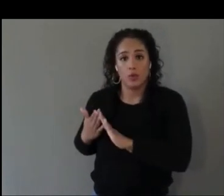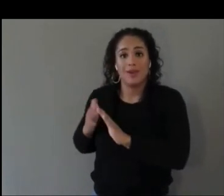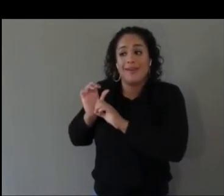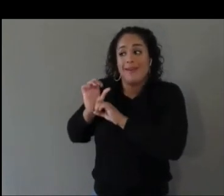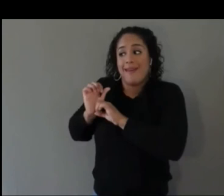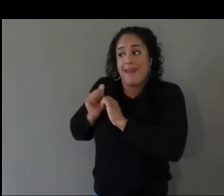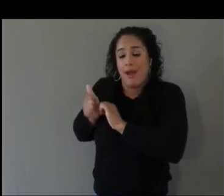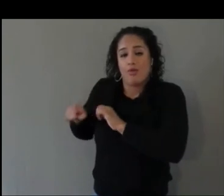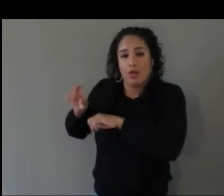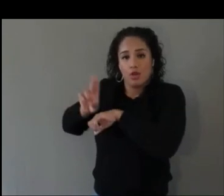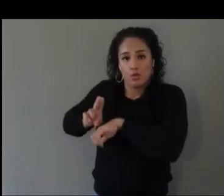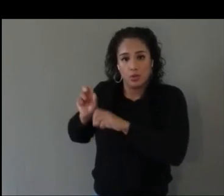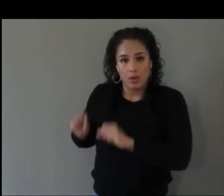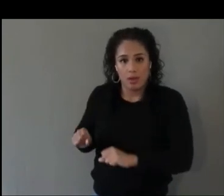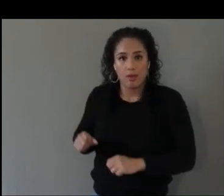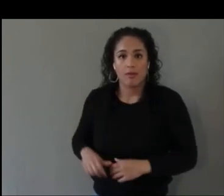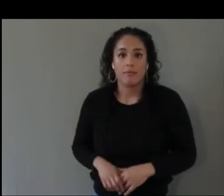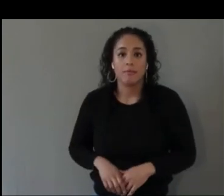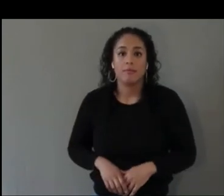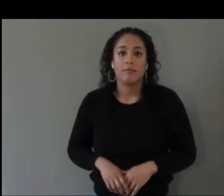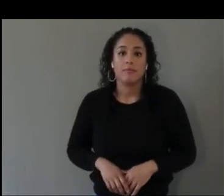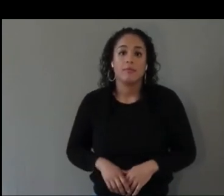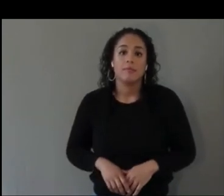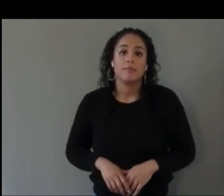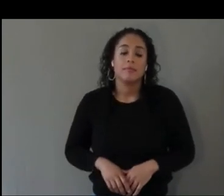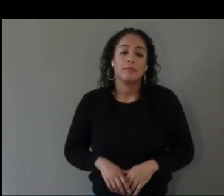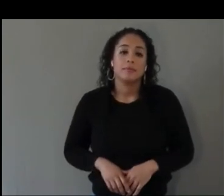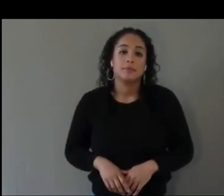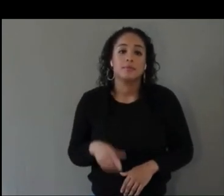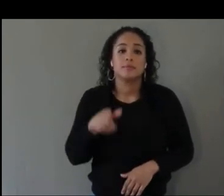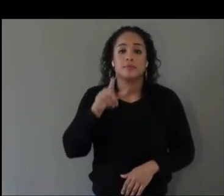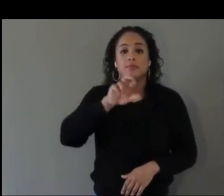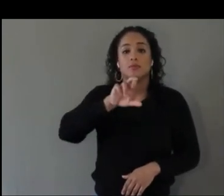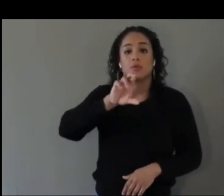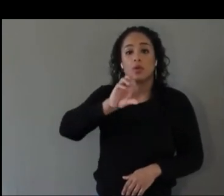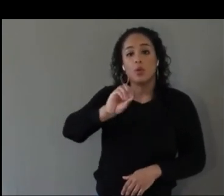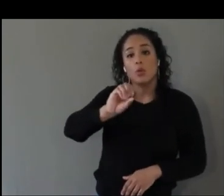Yeah. This is Roland.